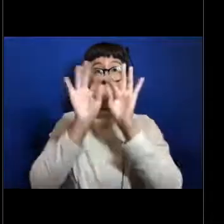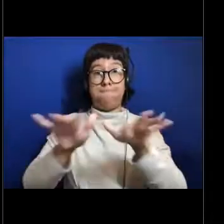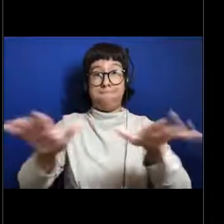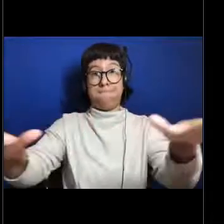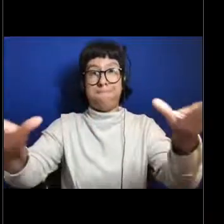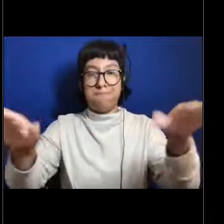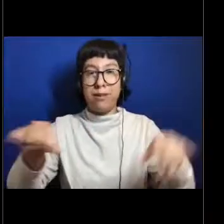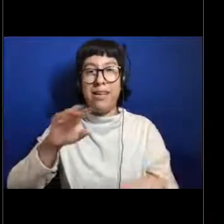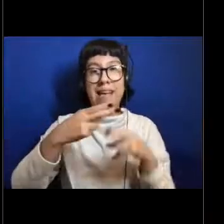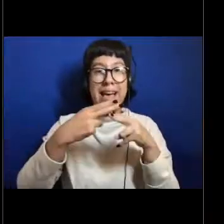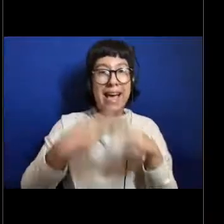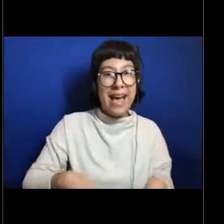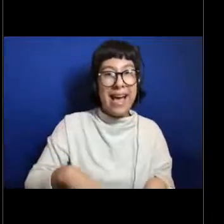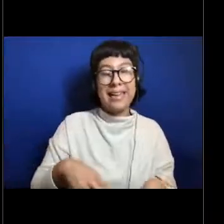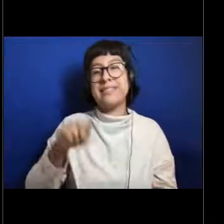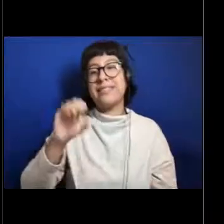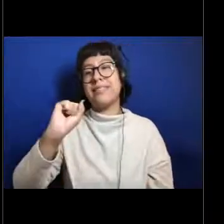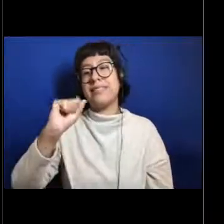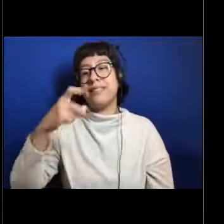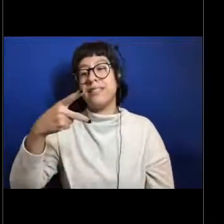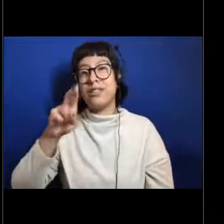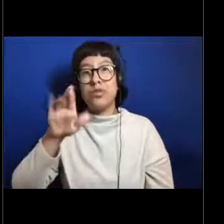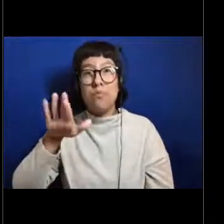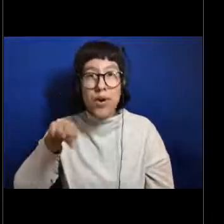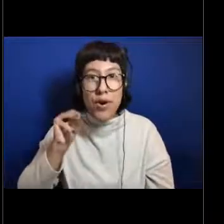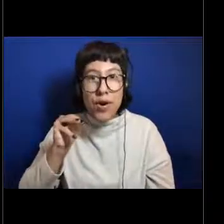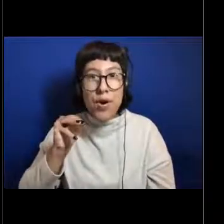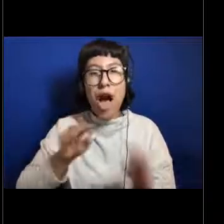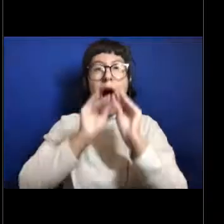into the ocean or the equivalent for them into the ocean